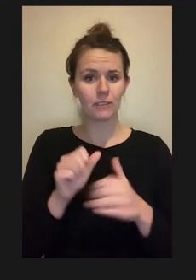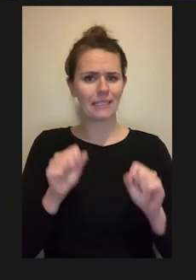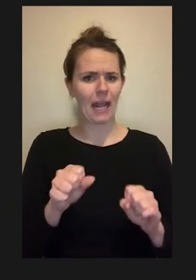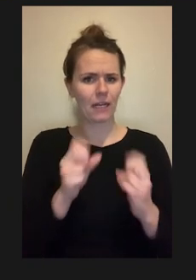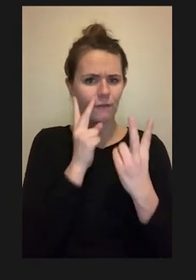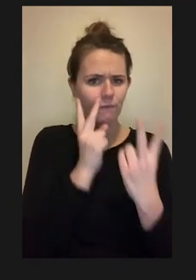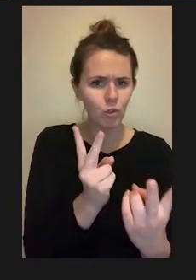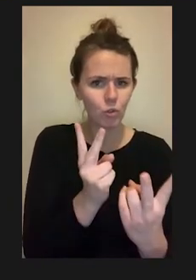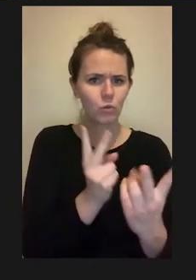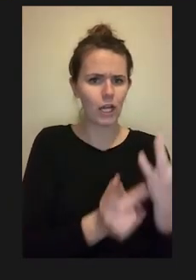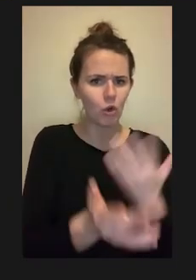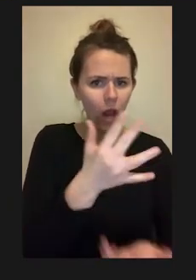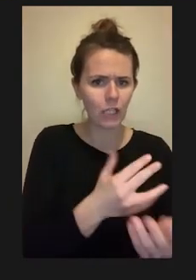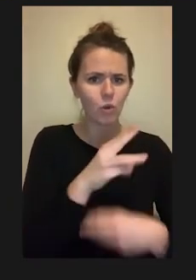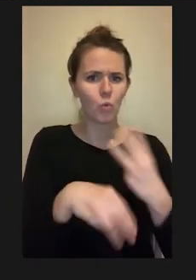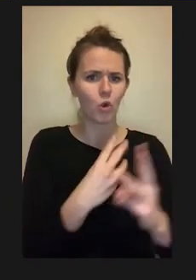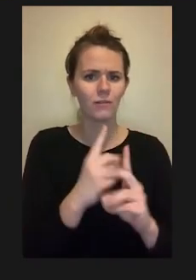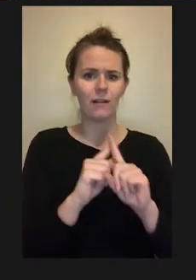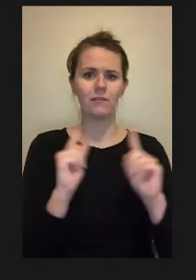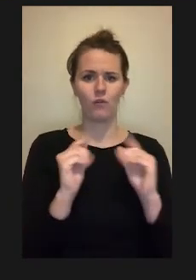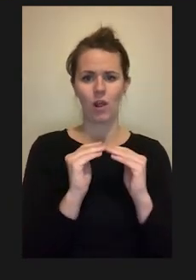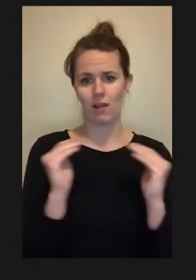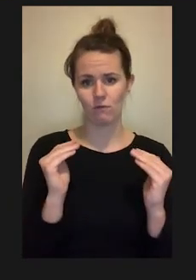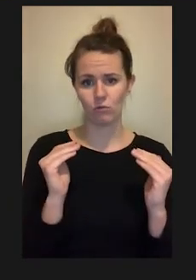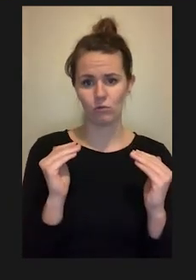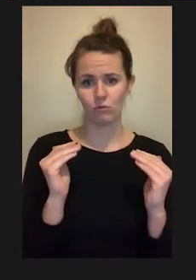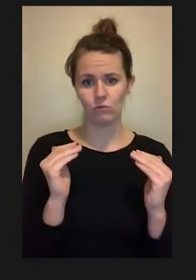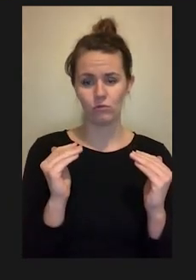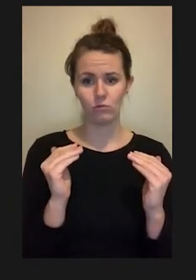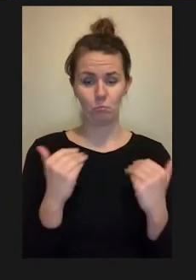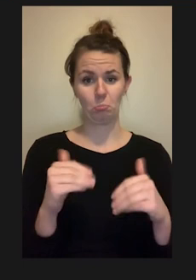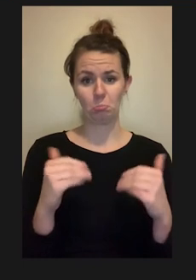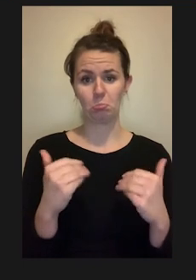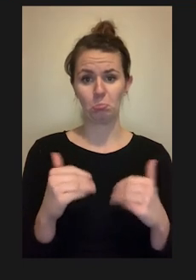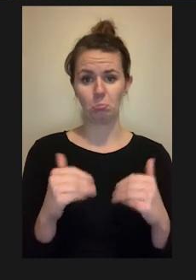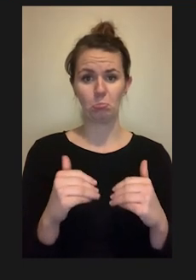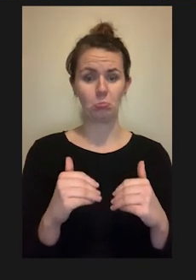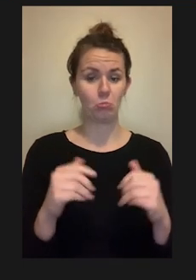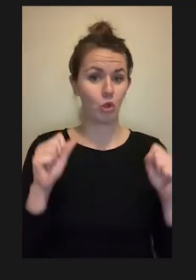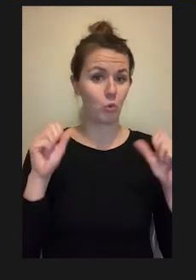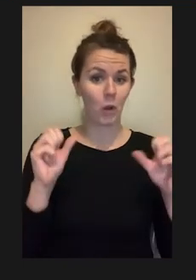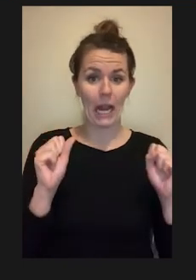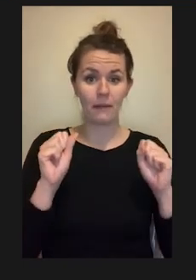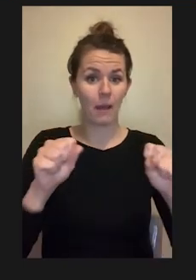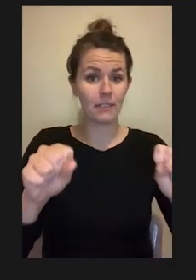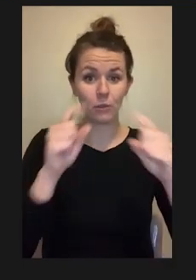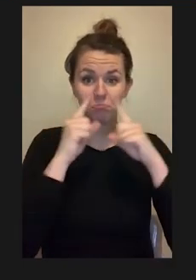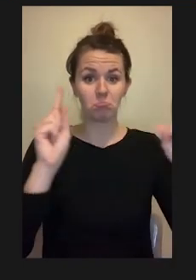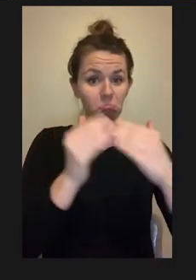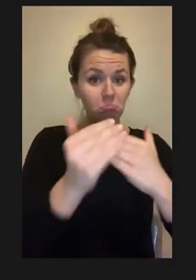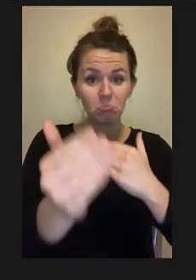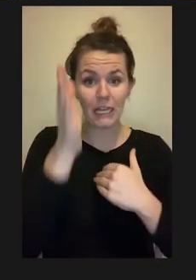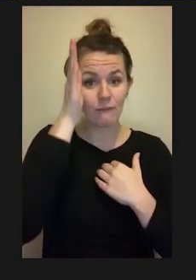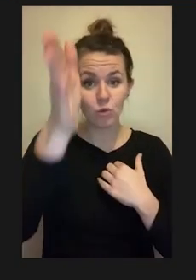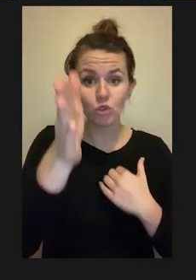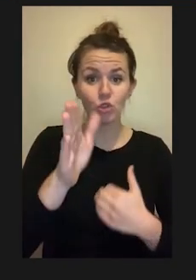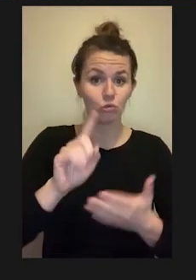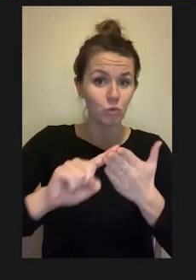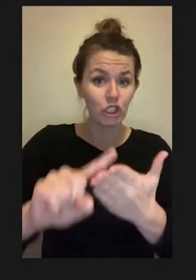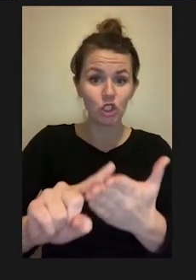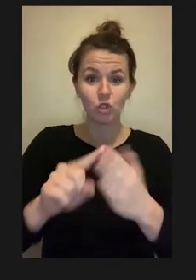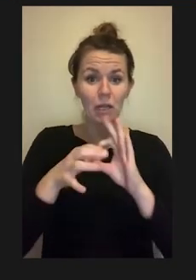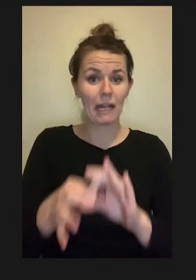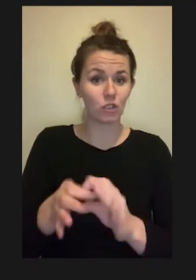the world on a very different level which affords us great possibilities in research in the future.